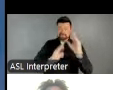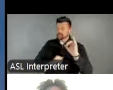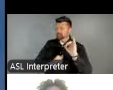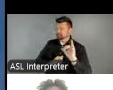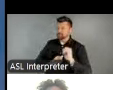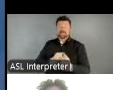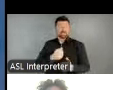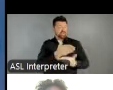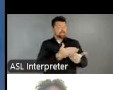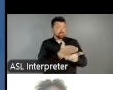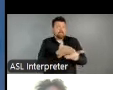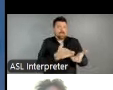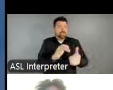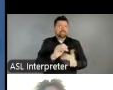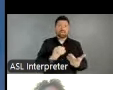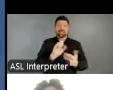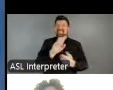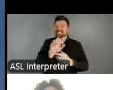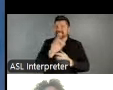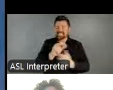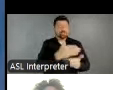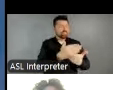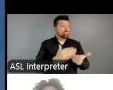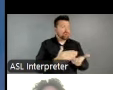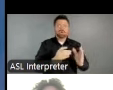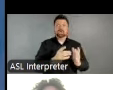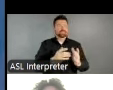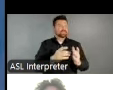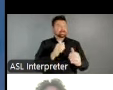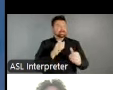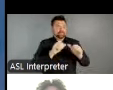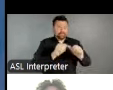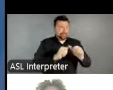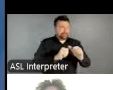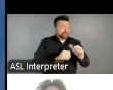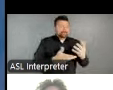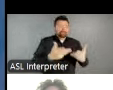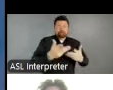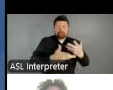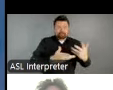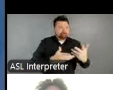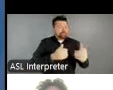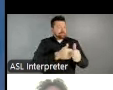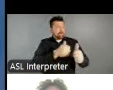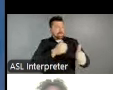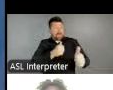instability persist as audiences return continues to lag, production costs are on the rise and arts